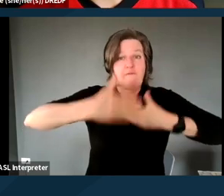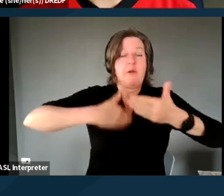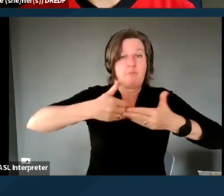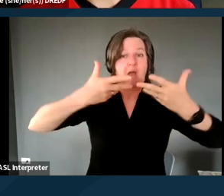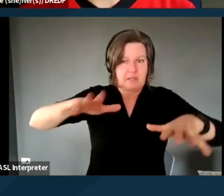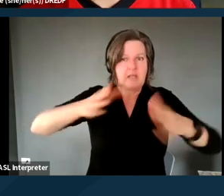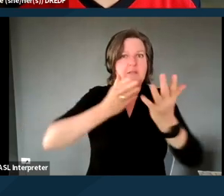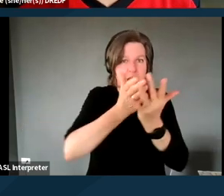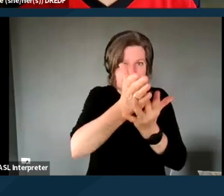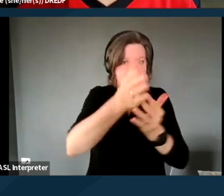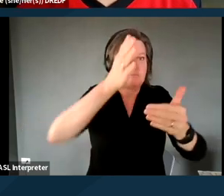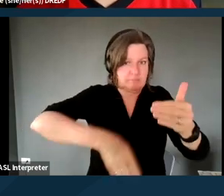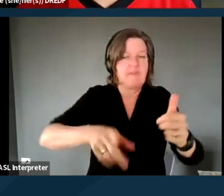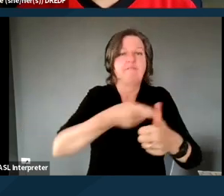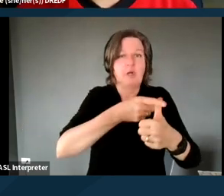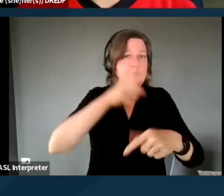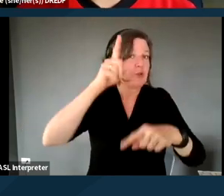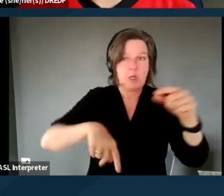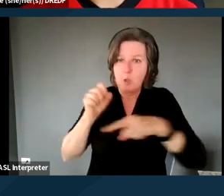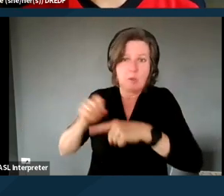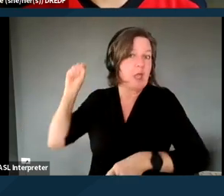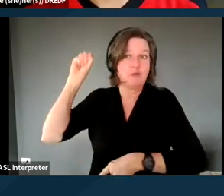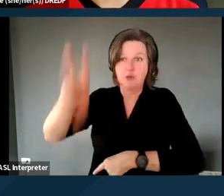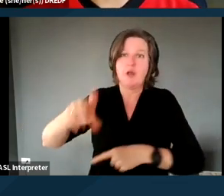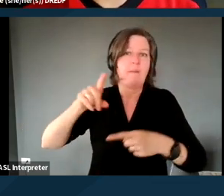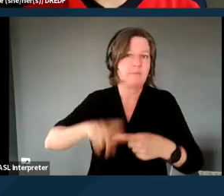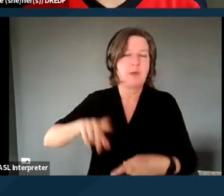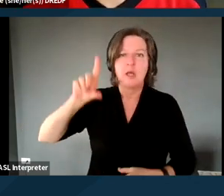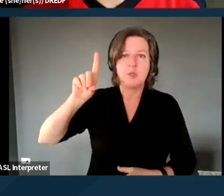So you can't really just skip to them without complaining with the plan.